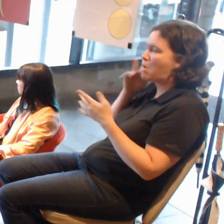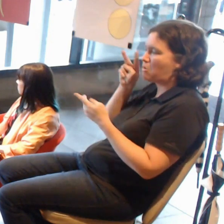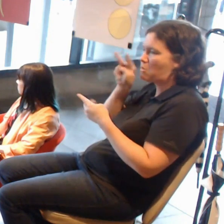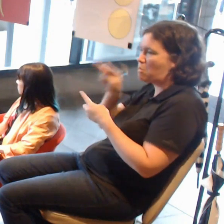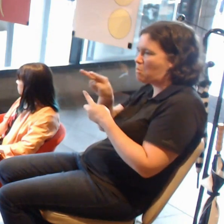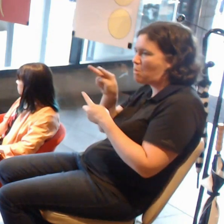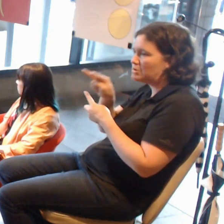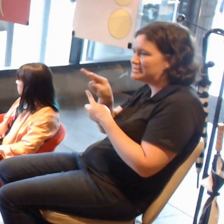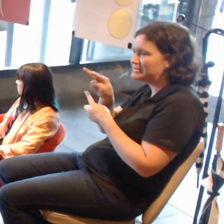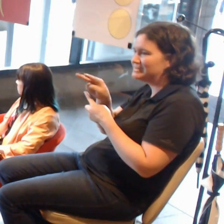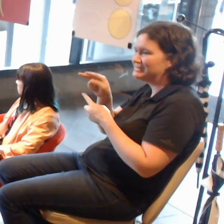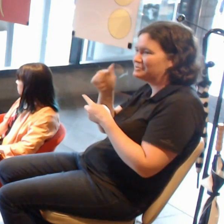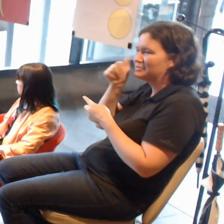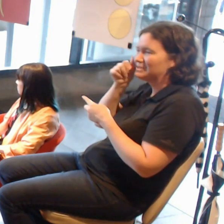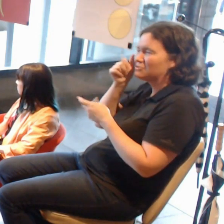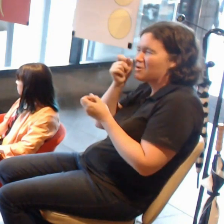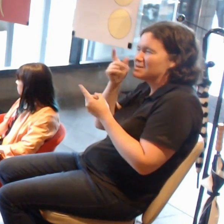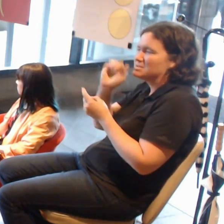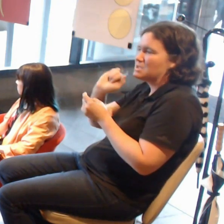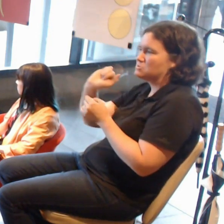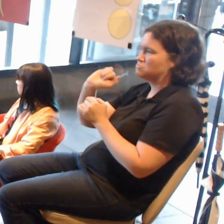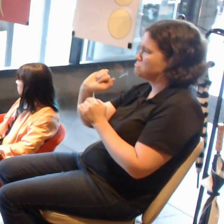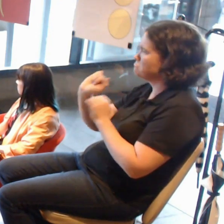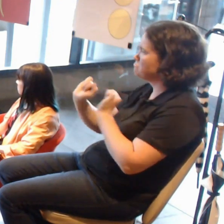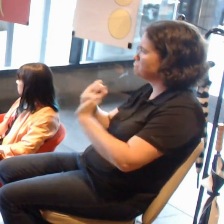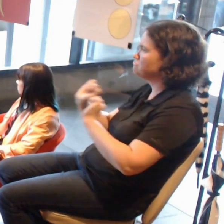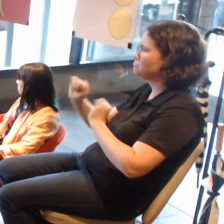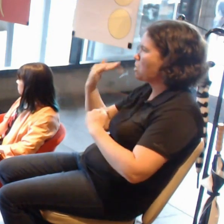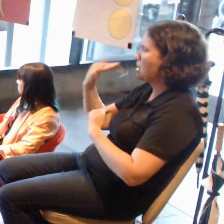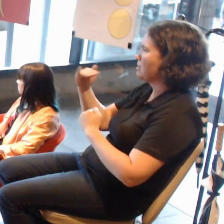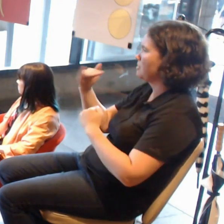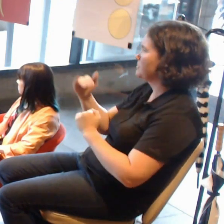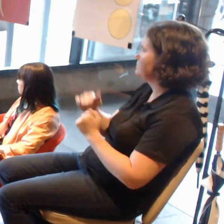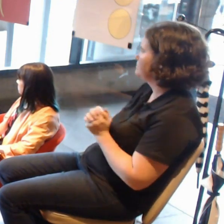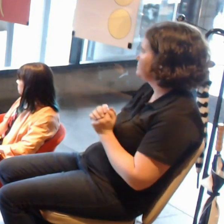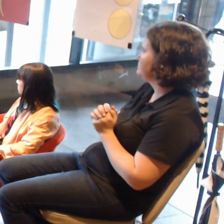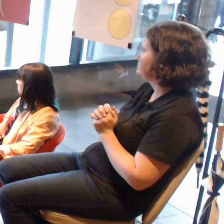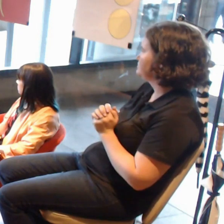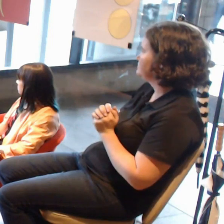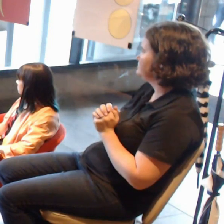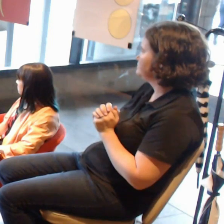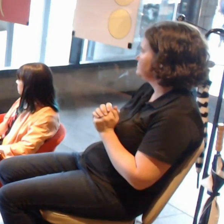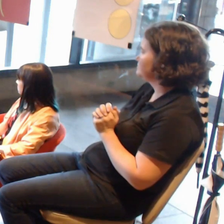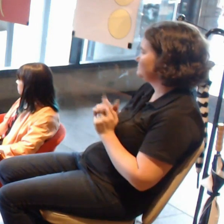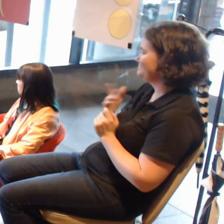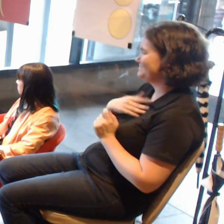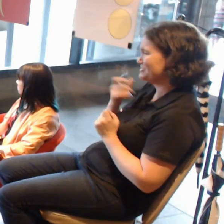But as well, it is tricky because children can access this content as well.